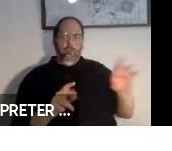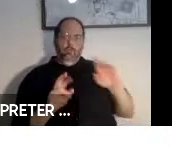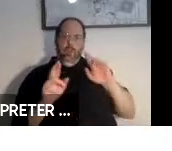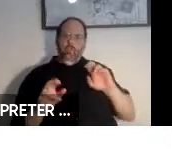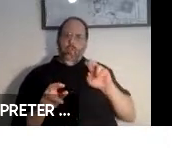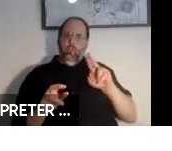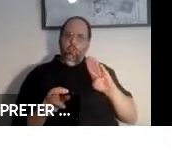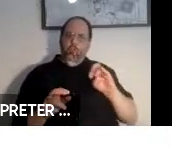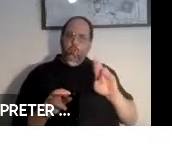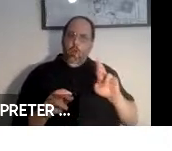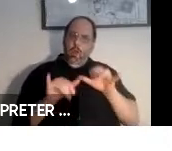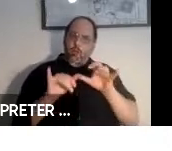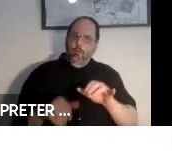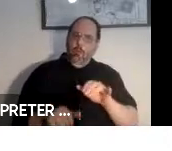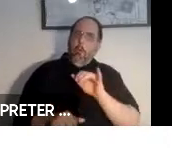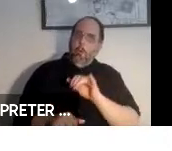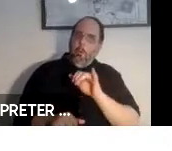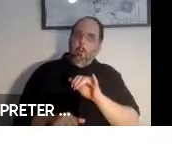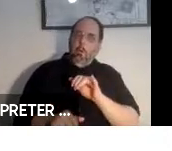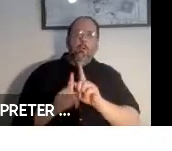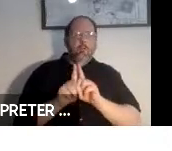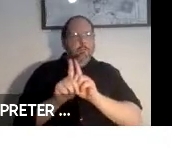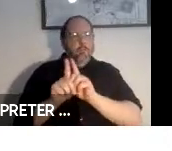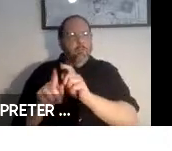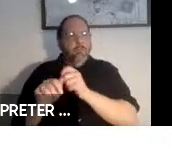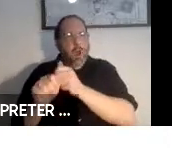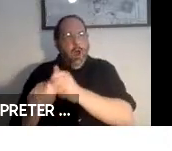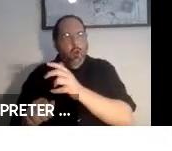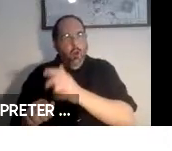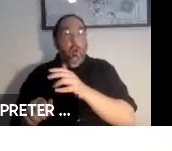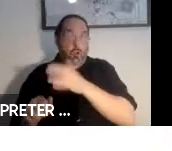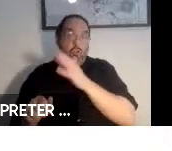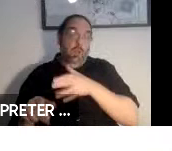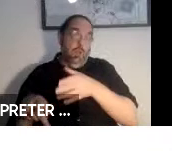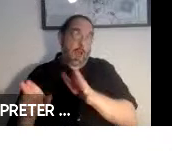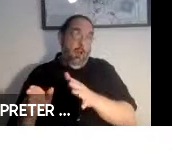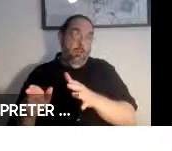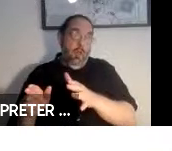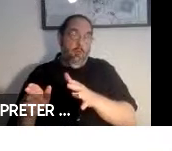to follow her in the parking lot with her permission and watch her